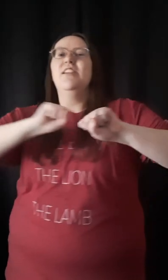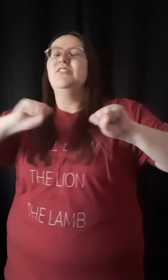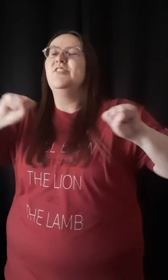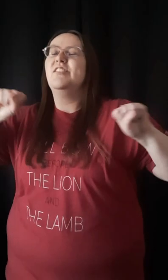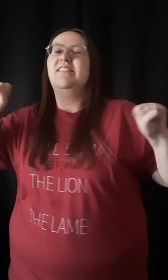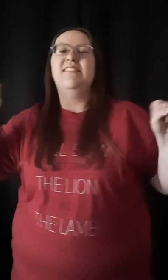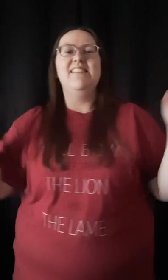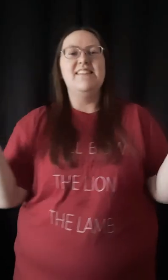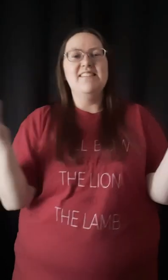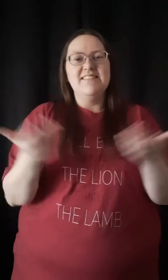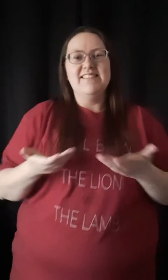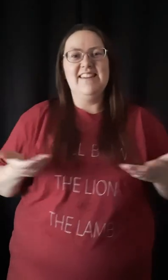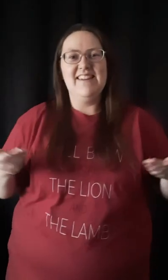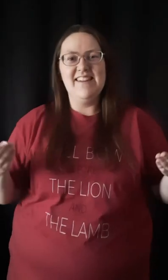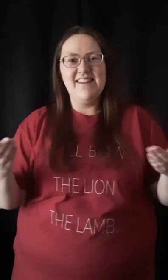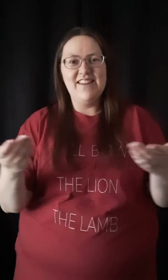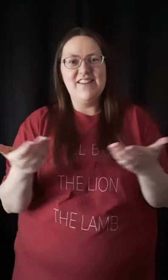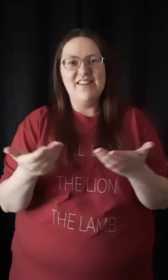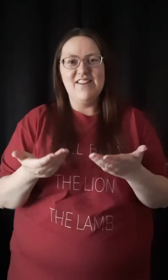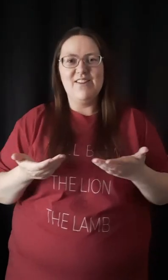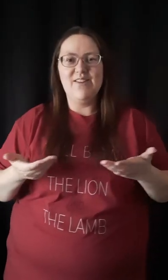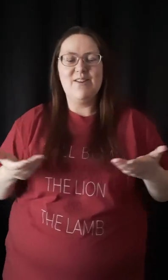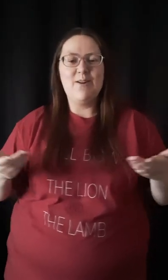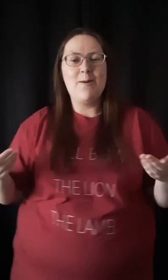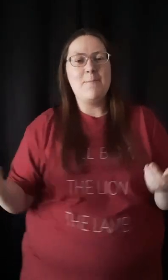And salvation is here